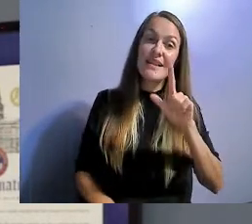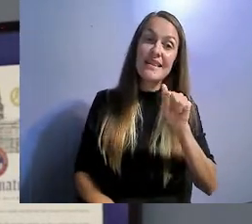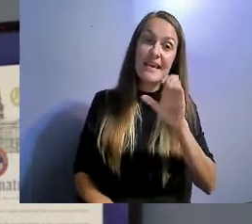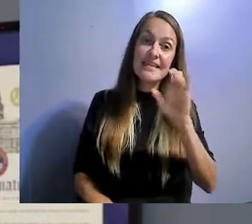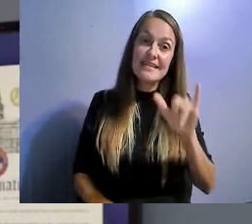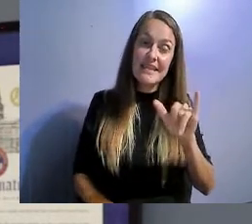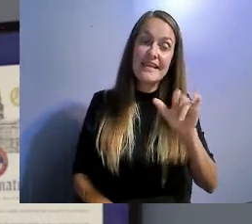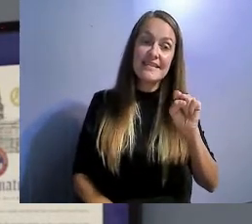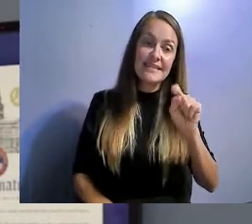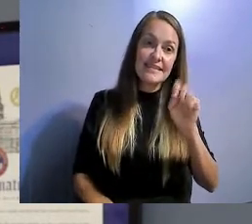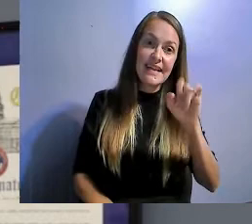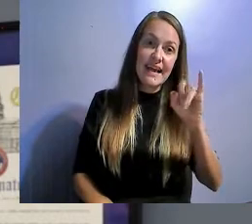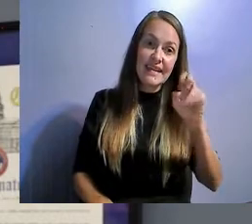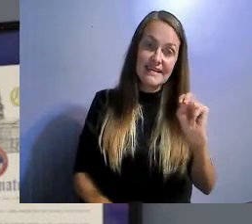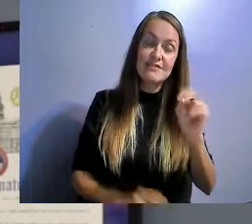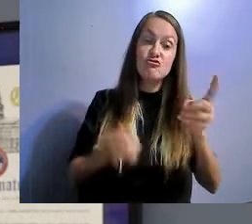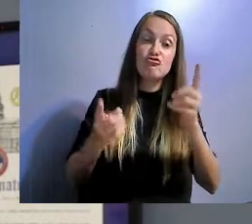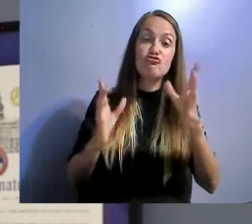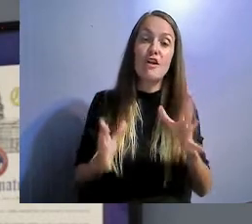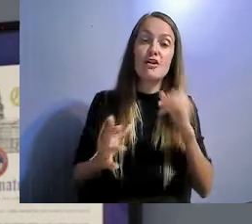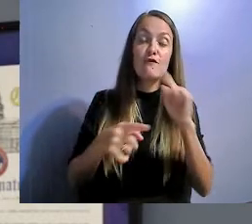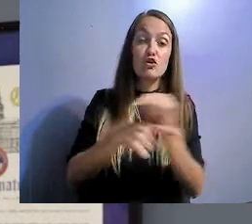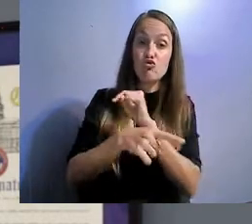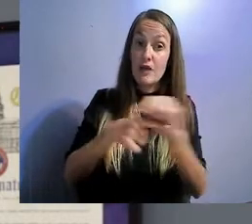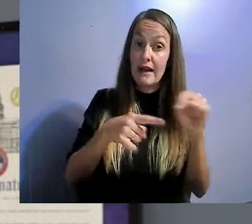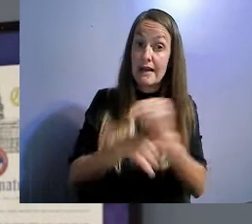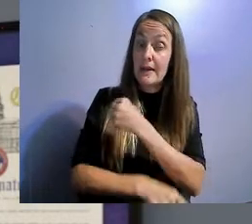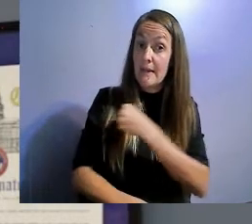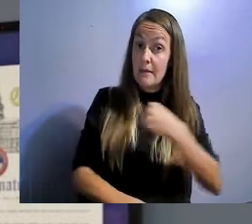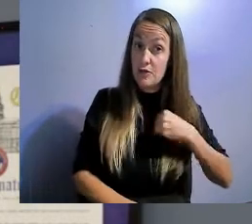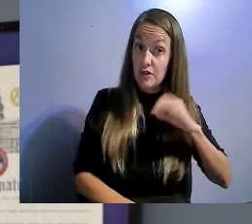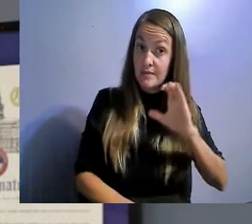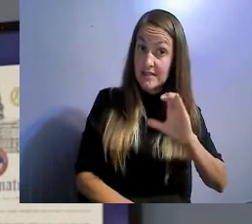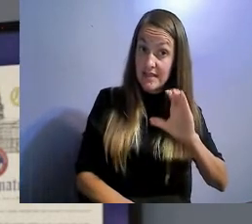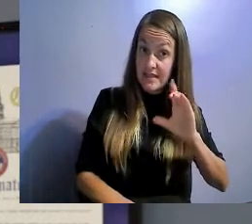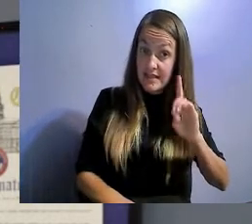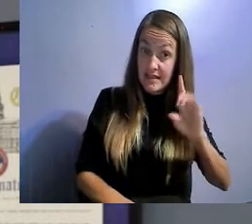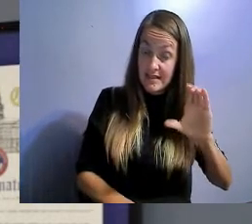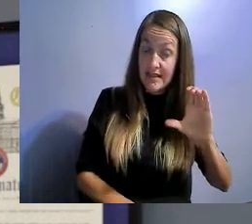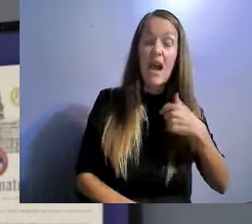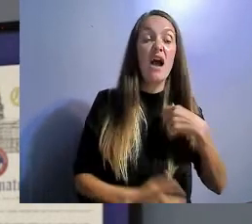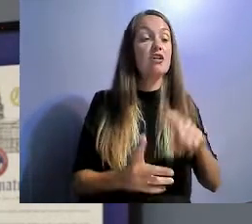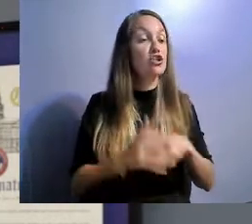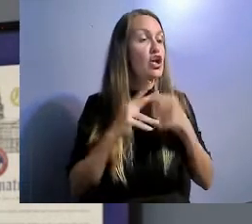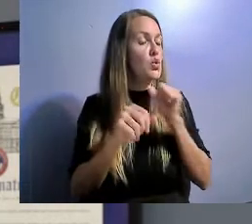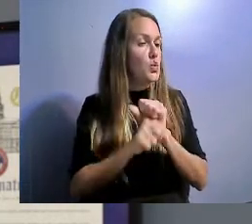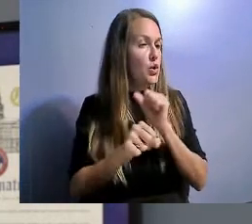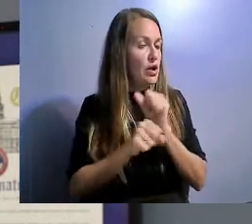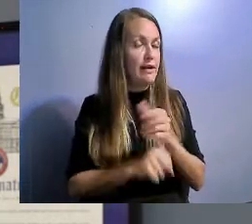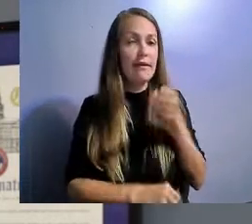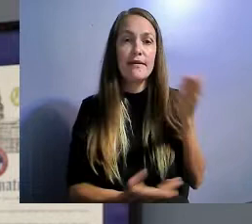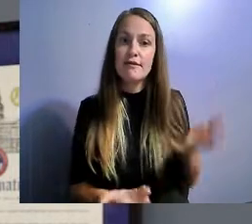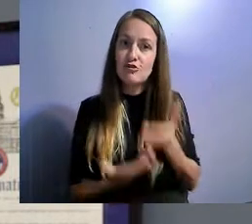I began working for CCDC in January 2020. I have worked in several different capacities.